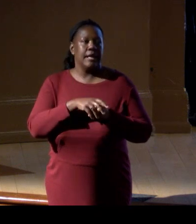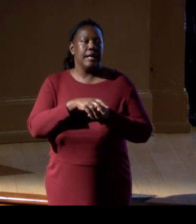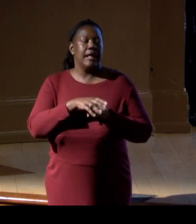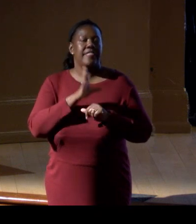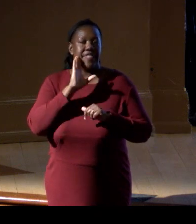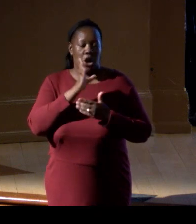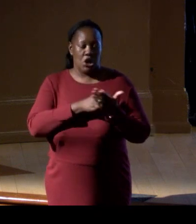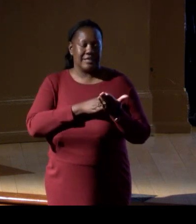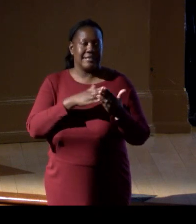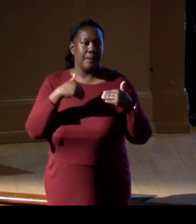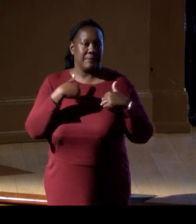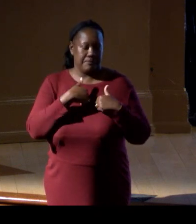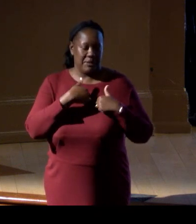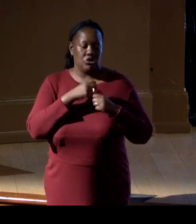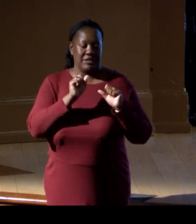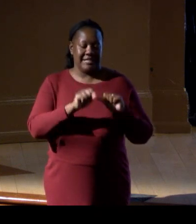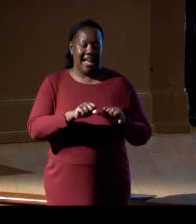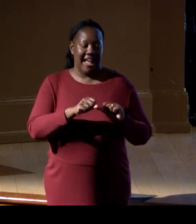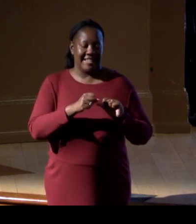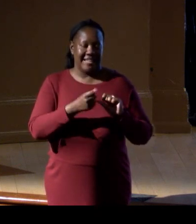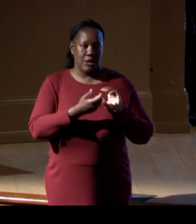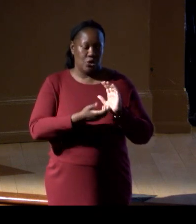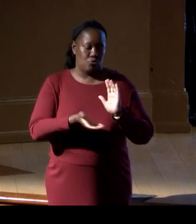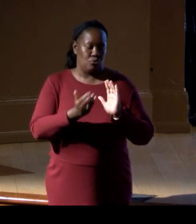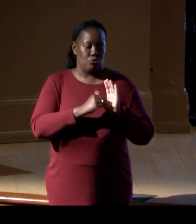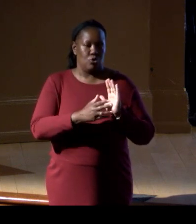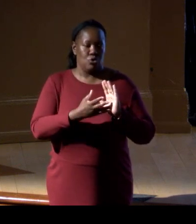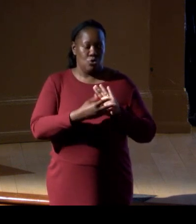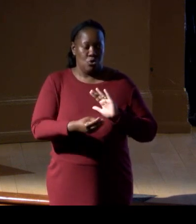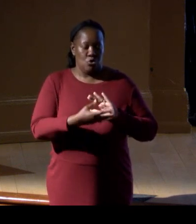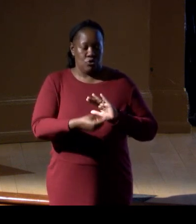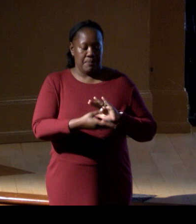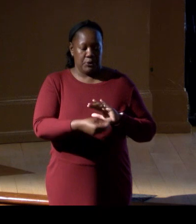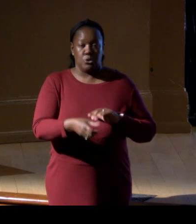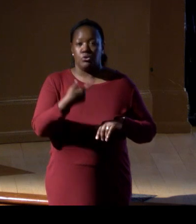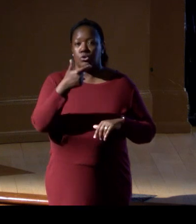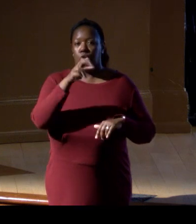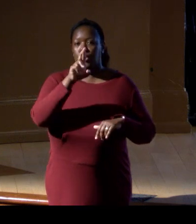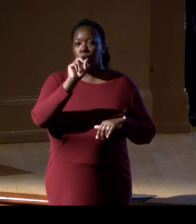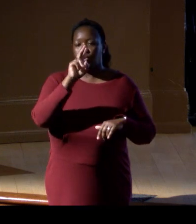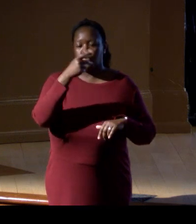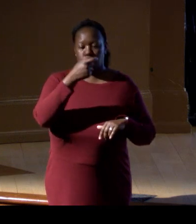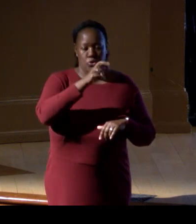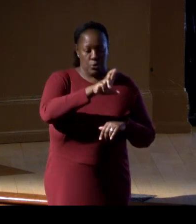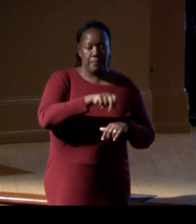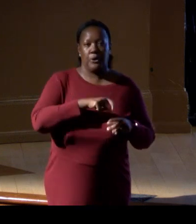that aggregate to reproduce at specific locations and times. Groupers and snappers do the same thing in the Caribbean, right?